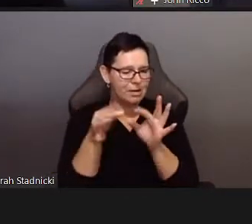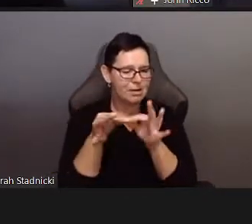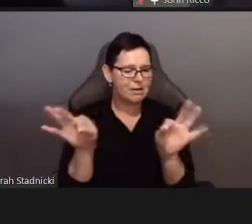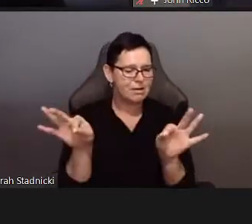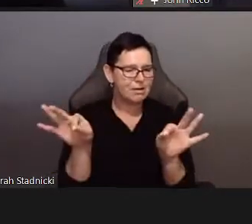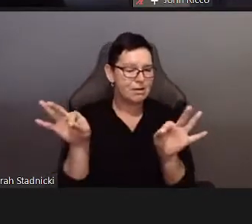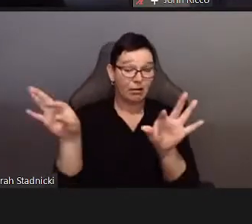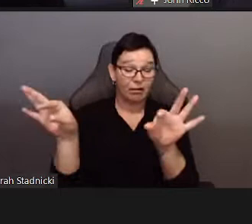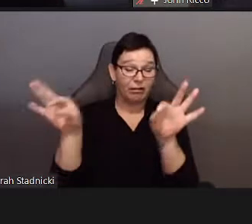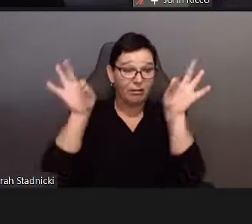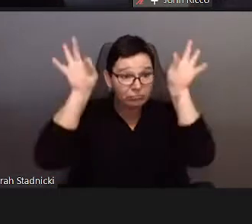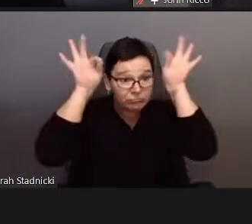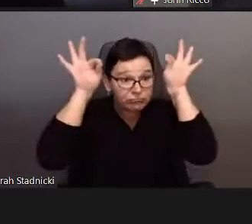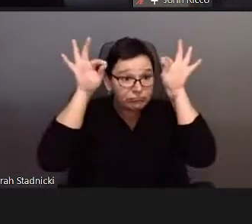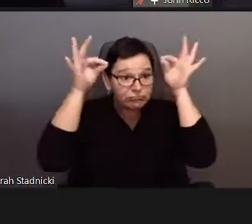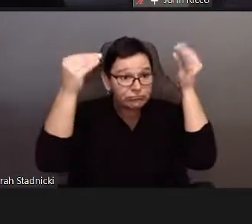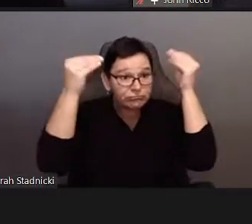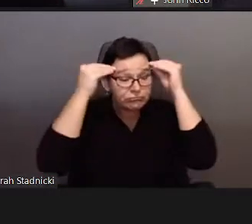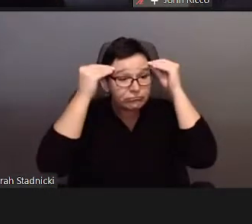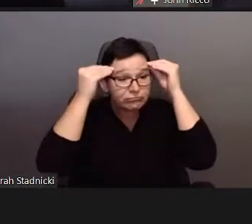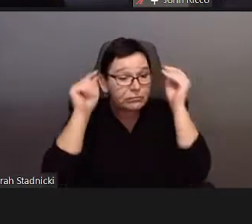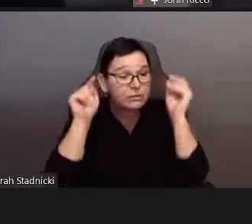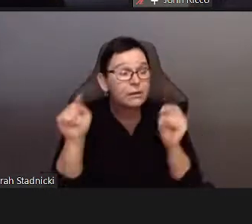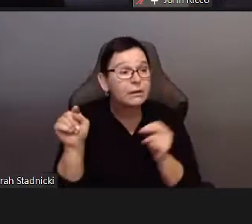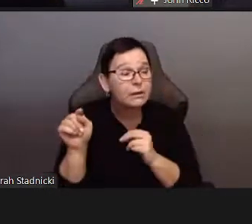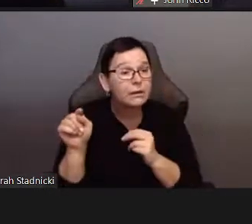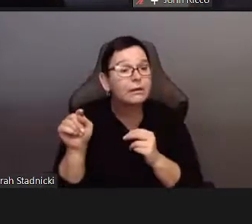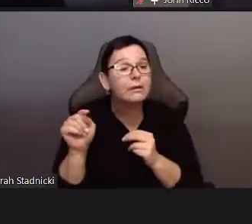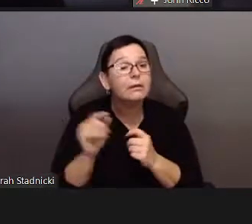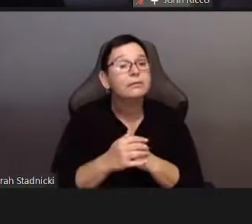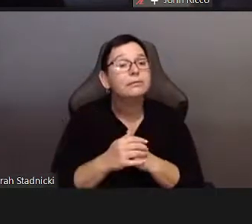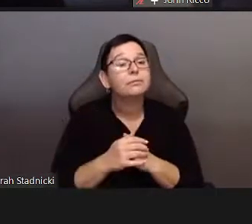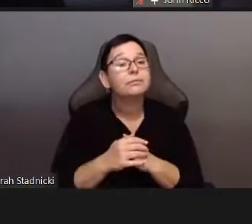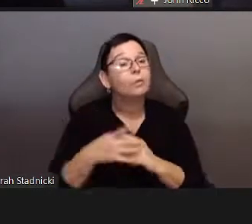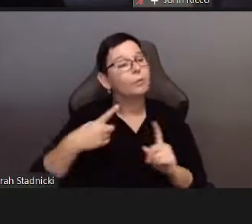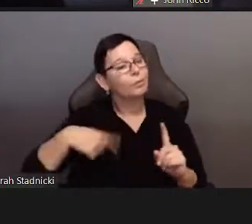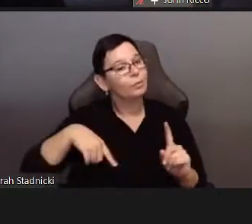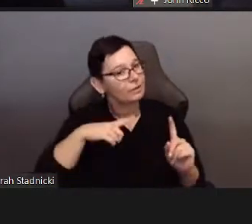I took great inspiration from Thompkins’ work on Interst and excitement,